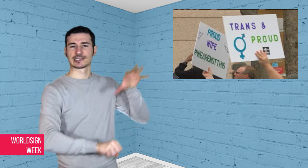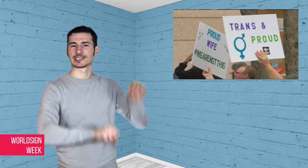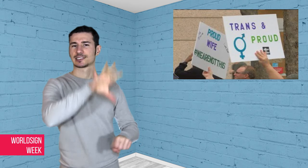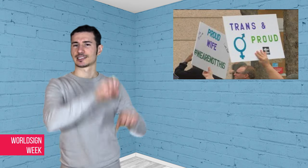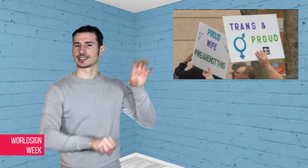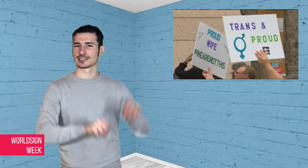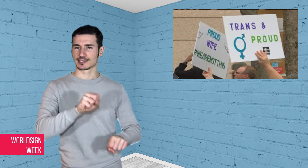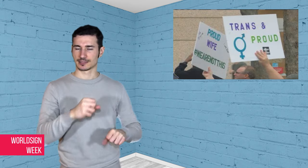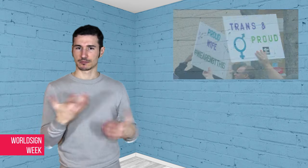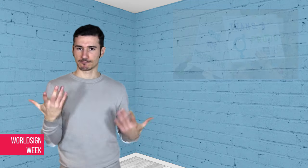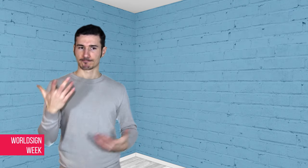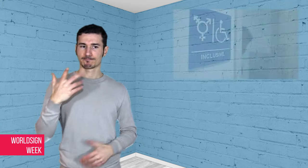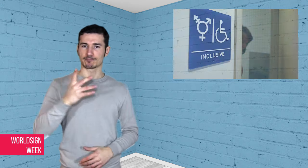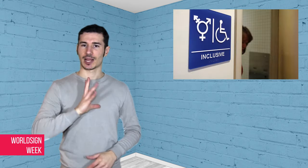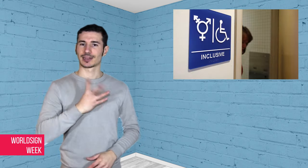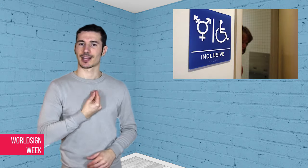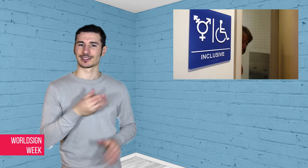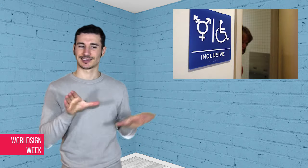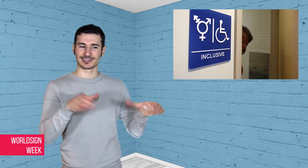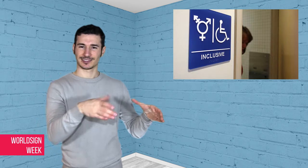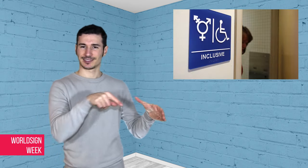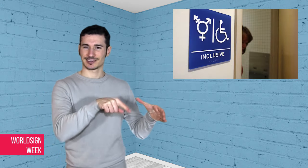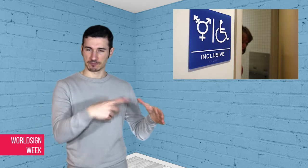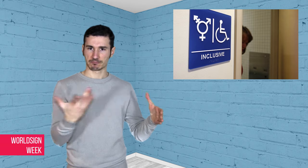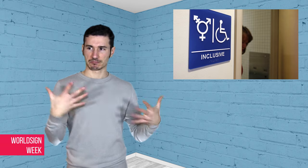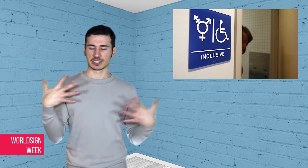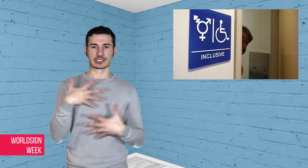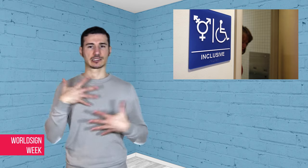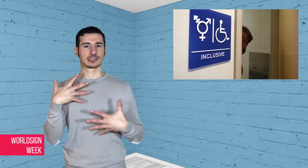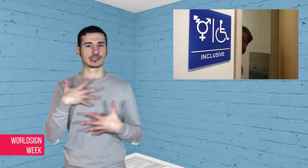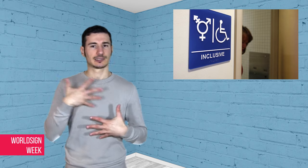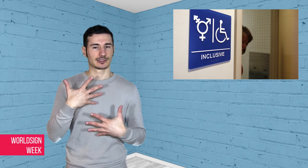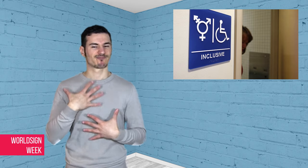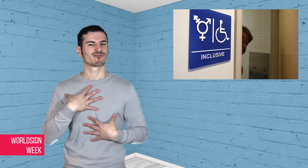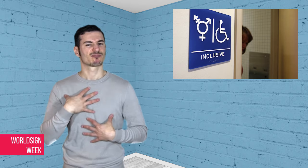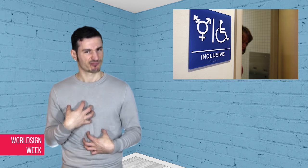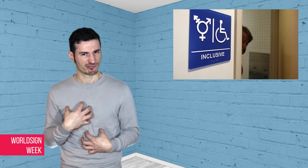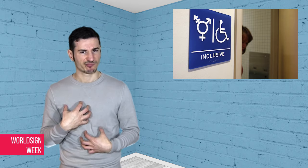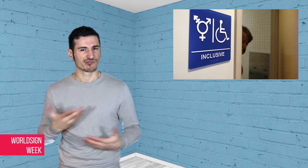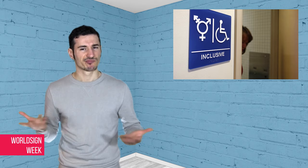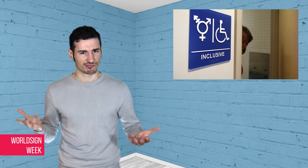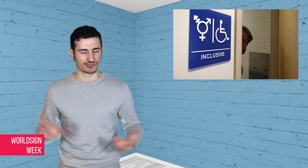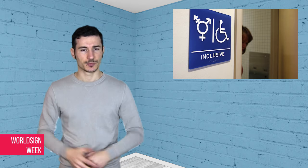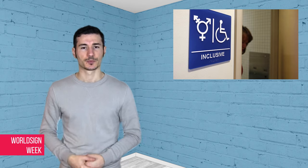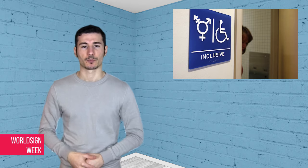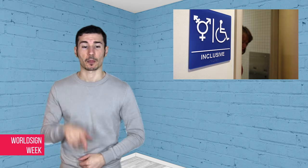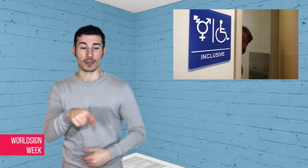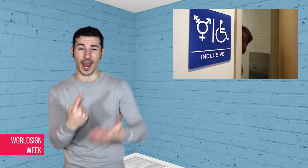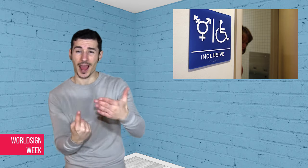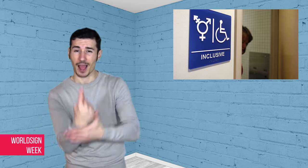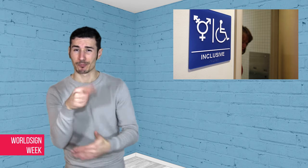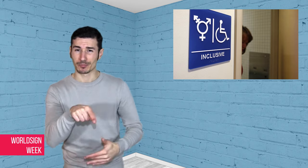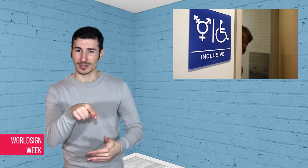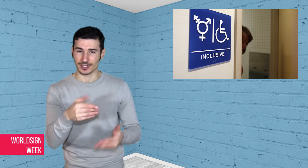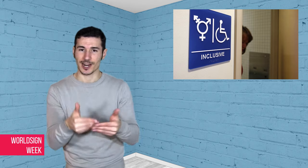signs. The trans community is alarmed, scared, and upset. This happened